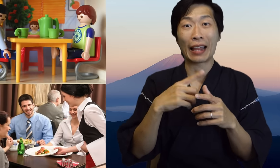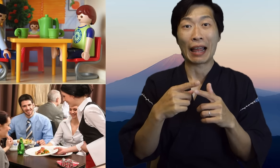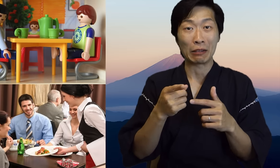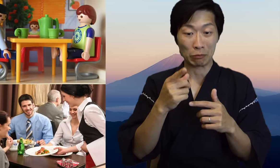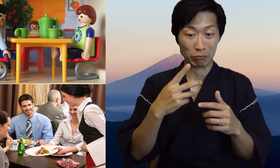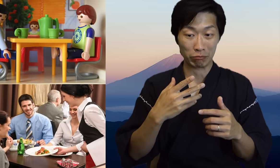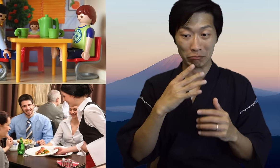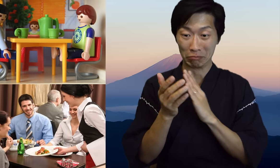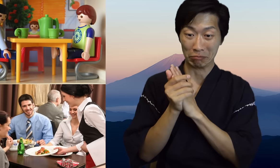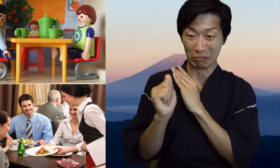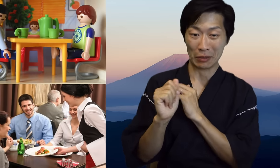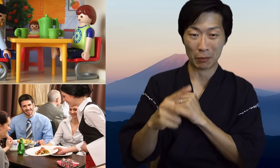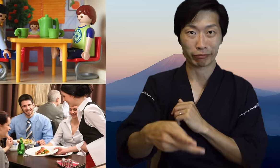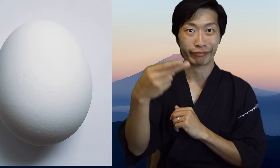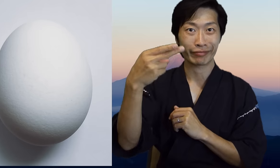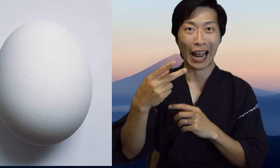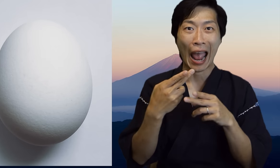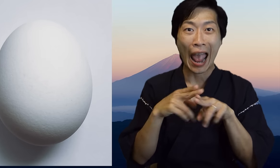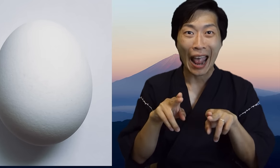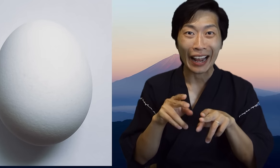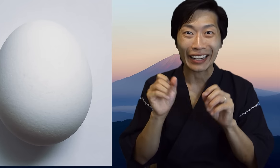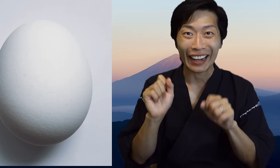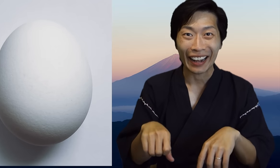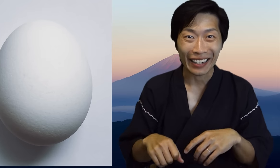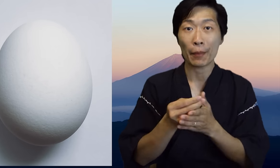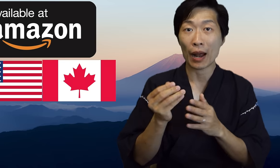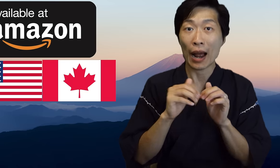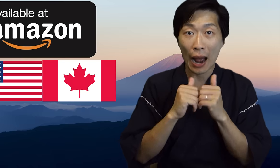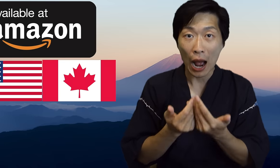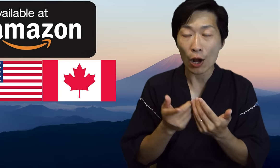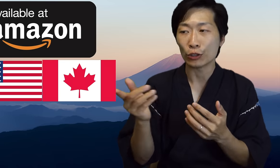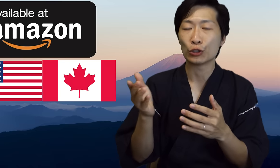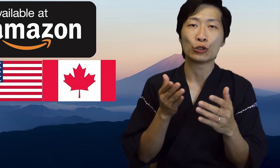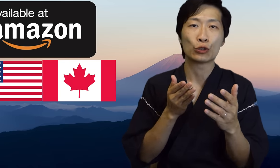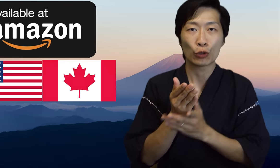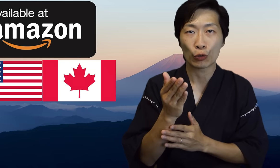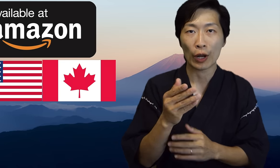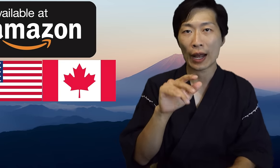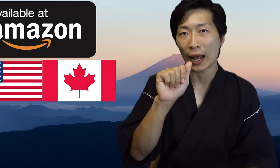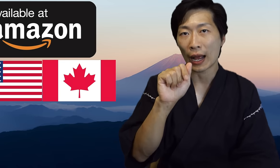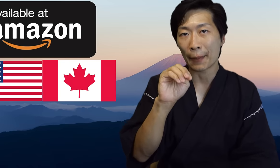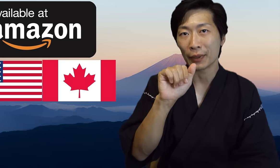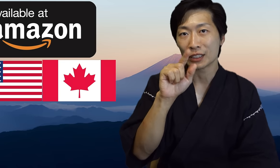when you get really good you can pick up an egg. So you can order these through Amazon.